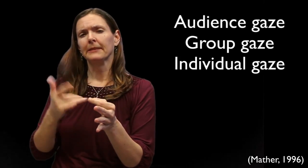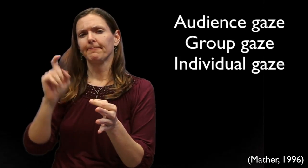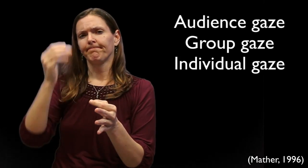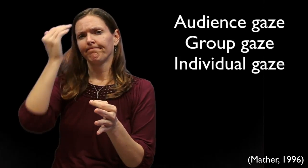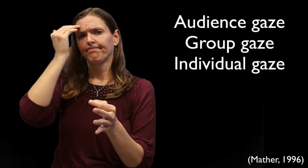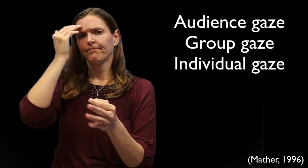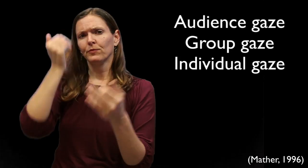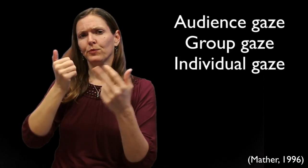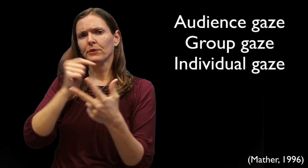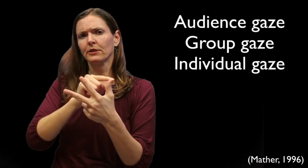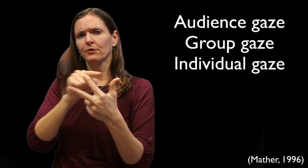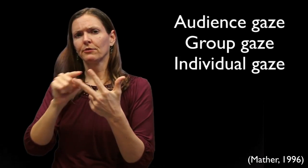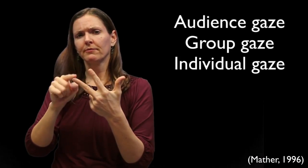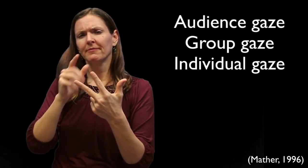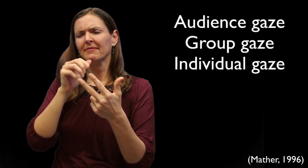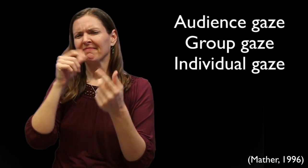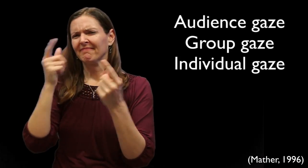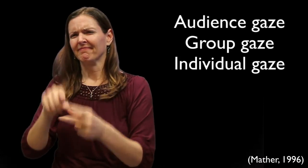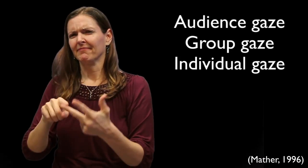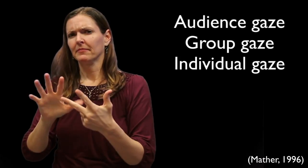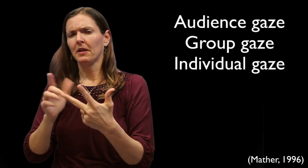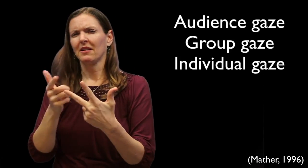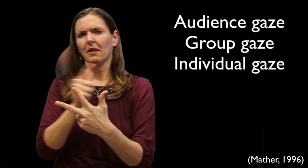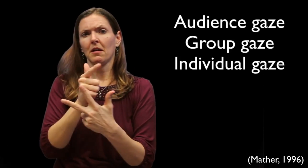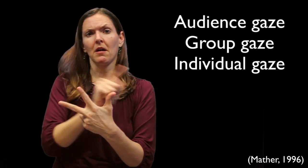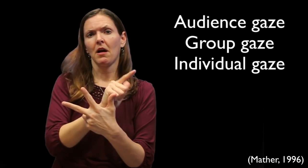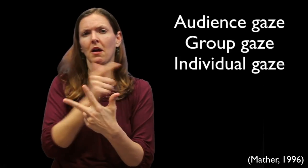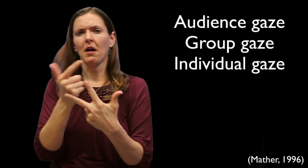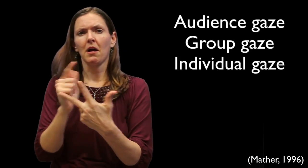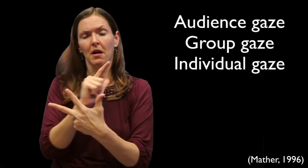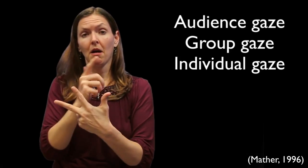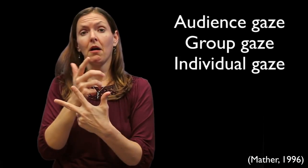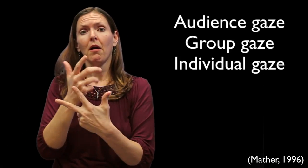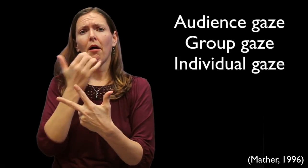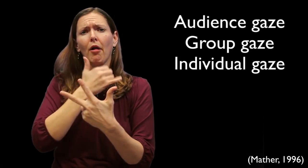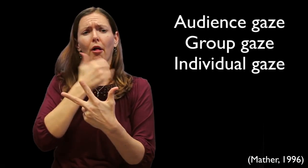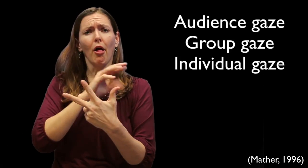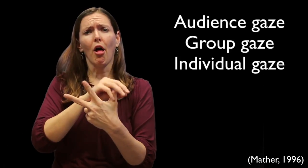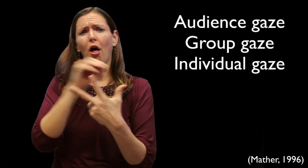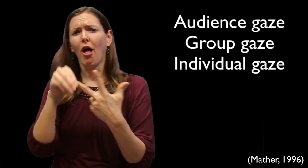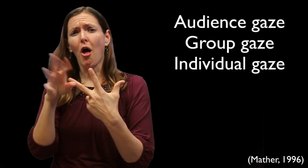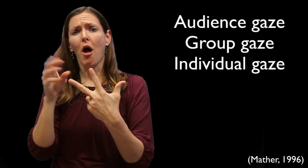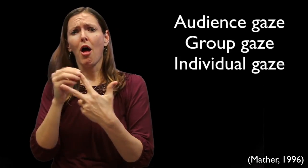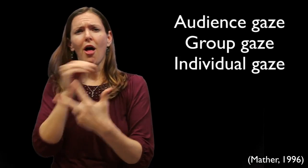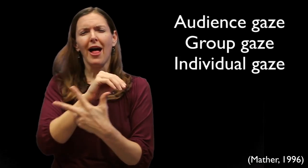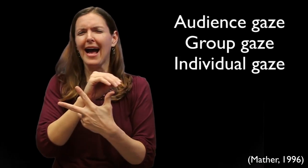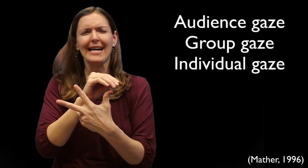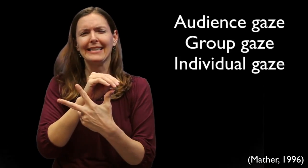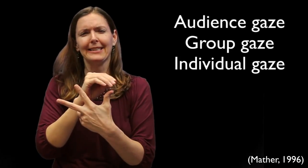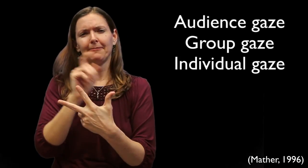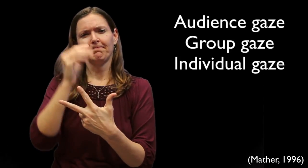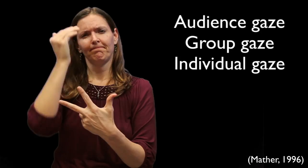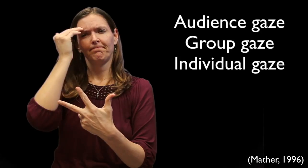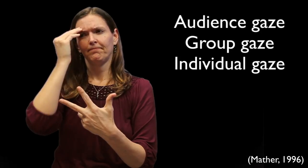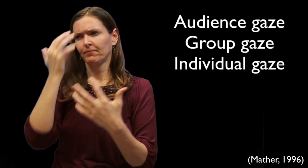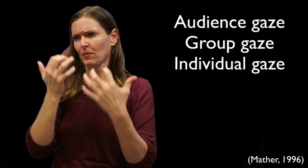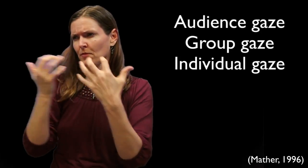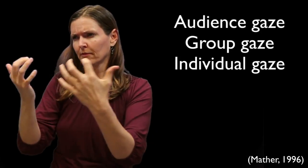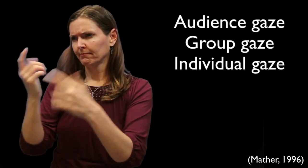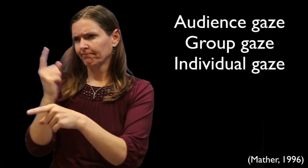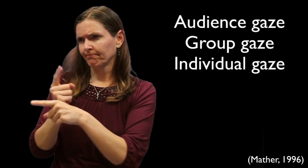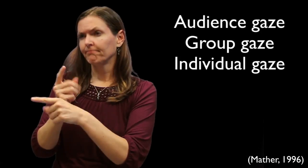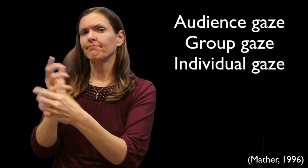know which gaze to use in different settings. Presenters need to know which eye gaze type to use in specific